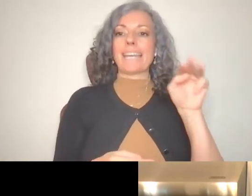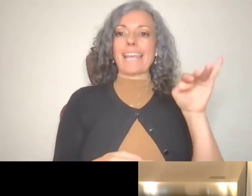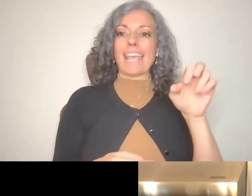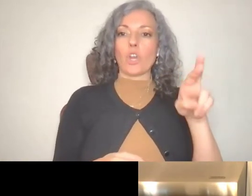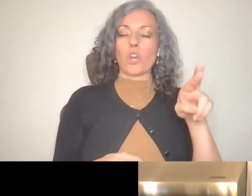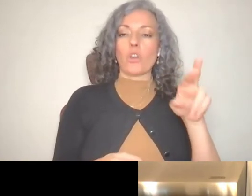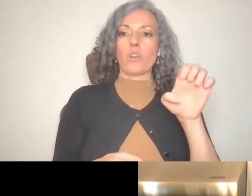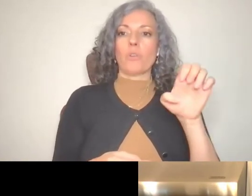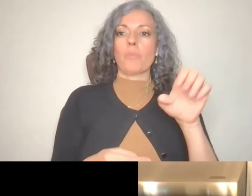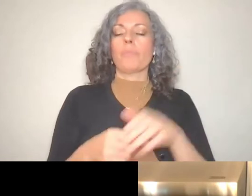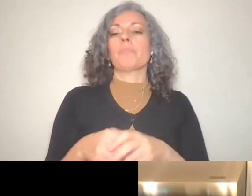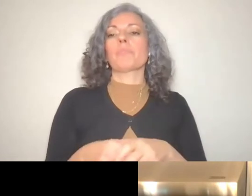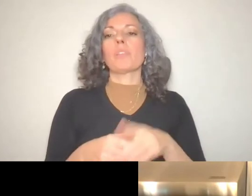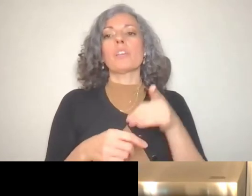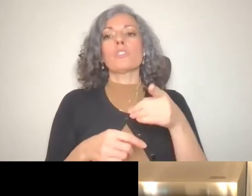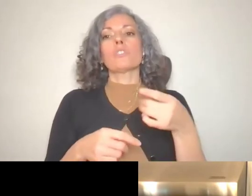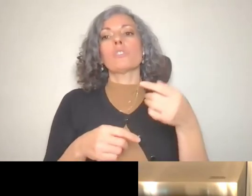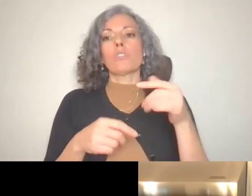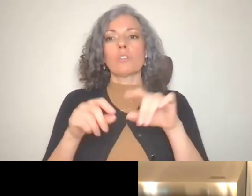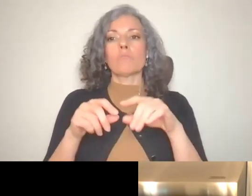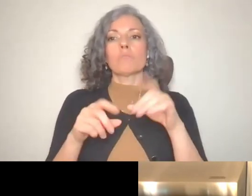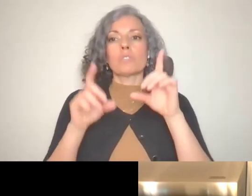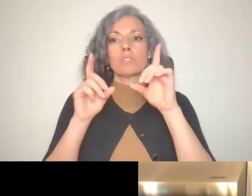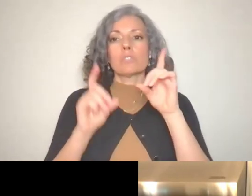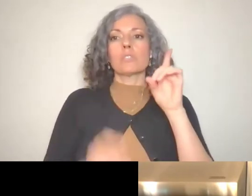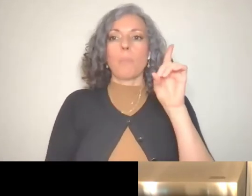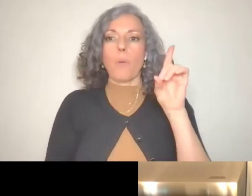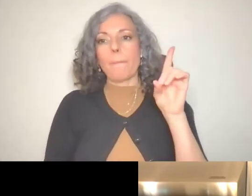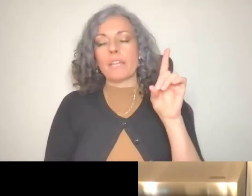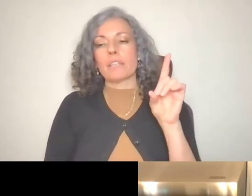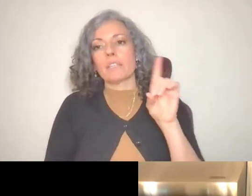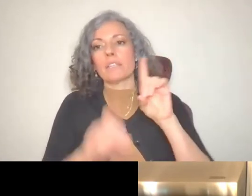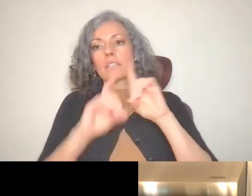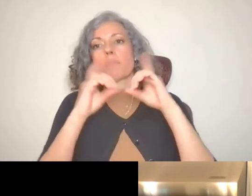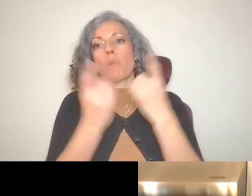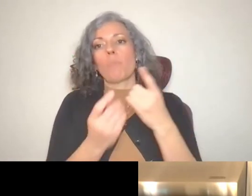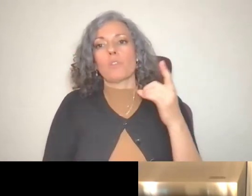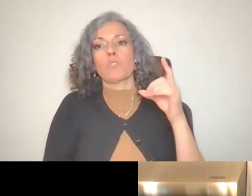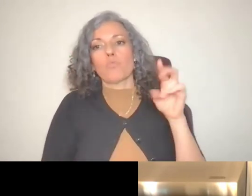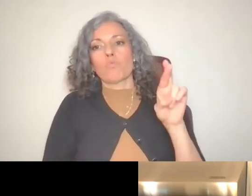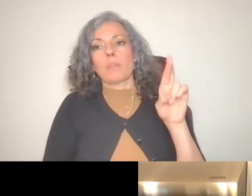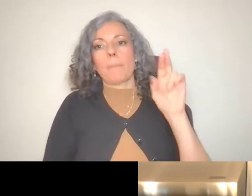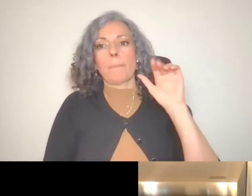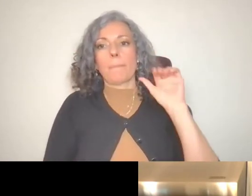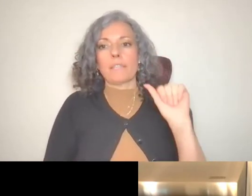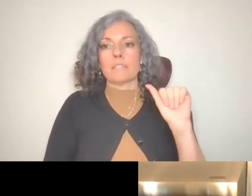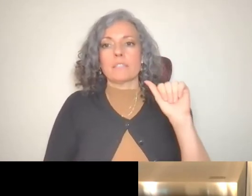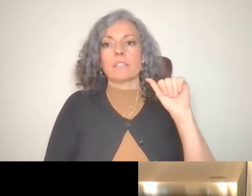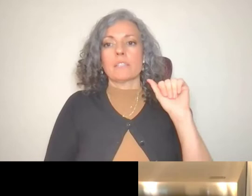family and the department of Vocational Rehabilitation, she quickly became knowledgeable about the different rules.